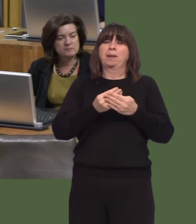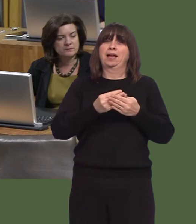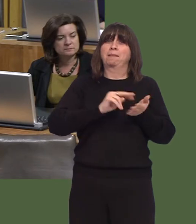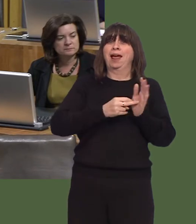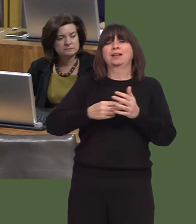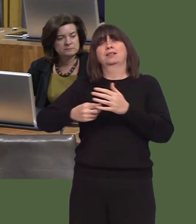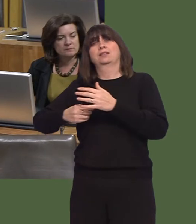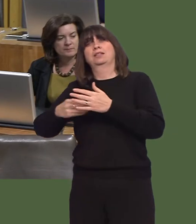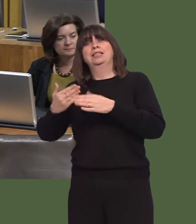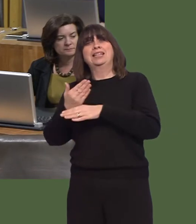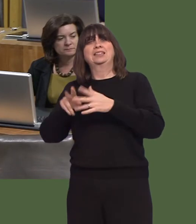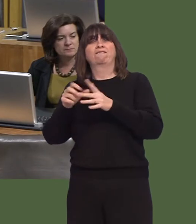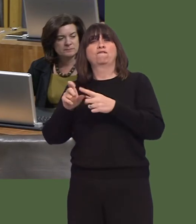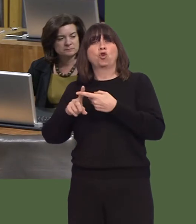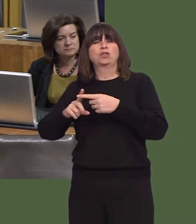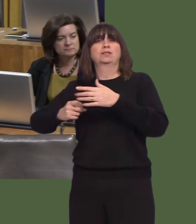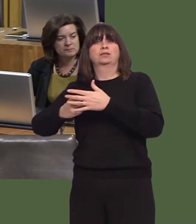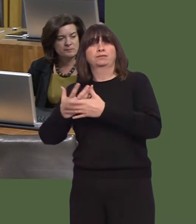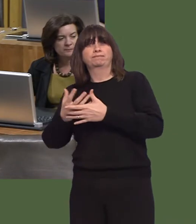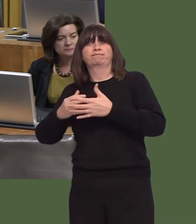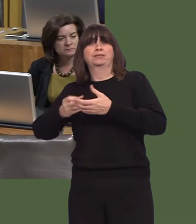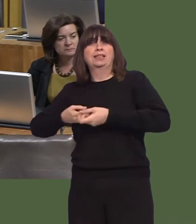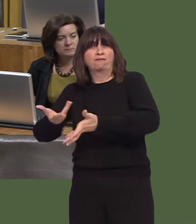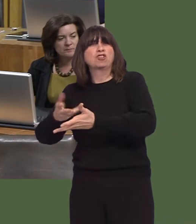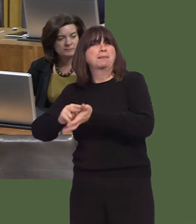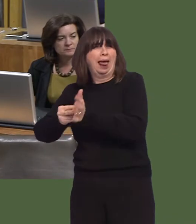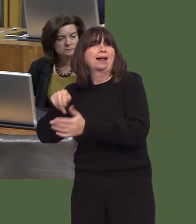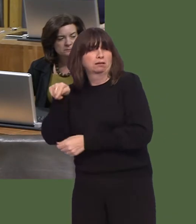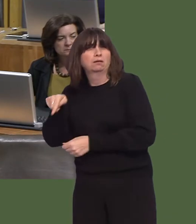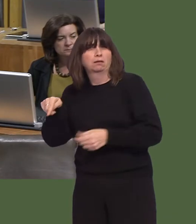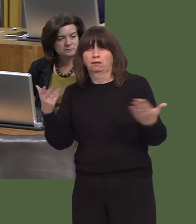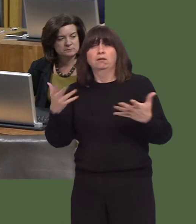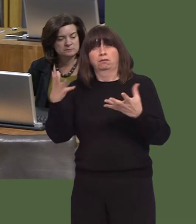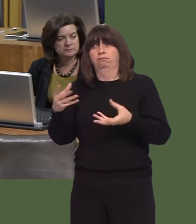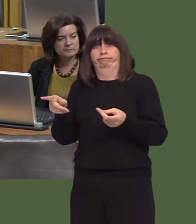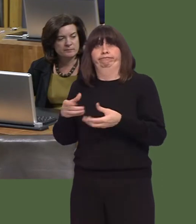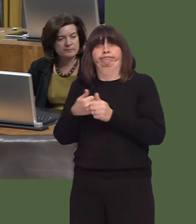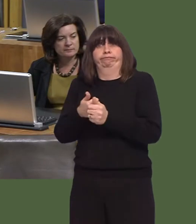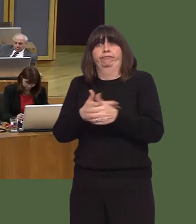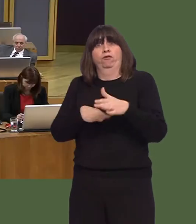recognise the impact of digital technology, and set out our proposals to futureproof the Welsh economy.